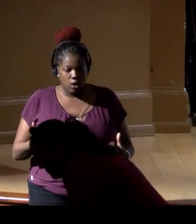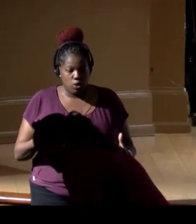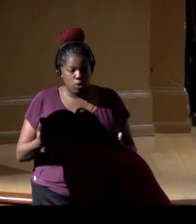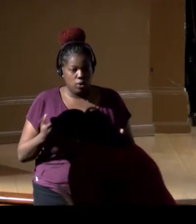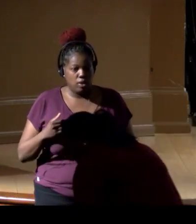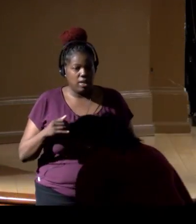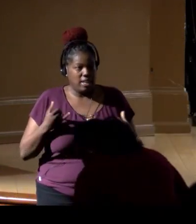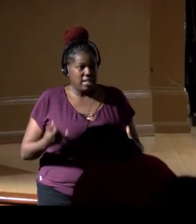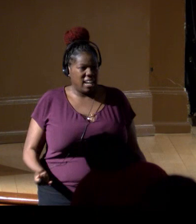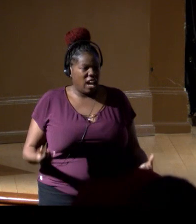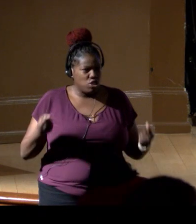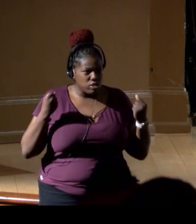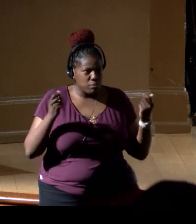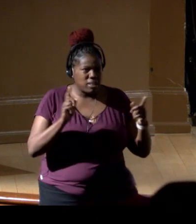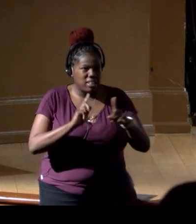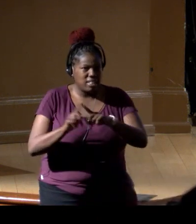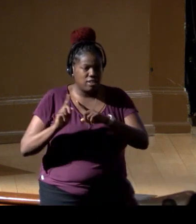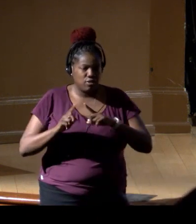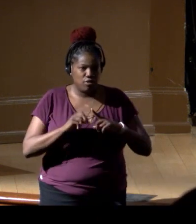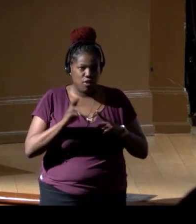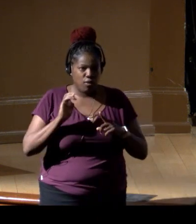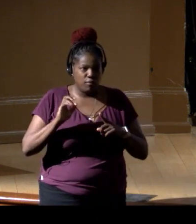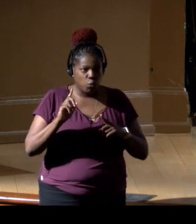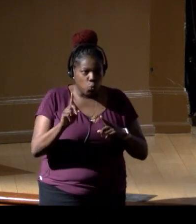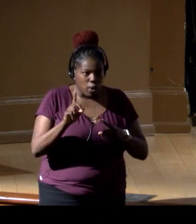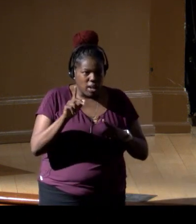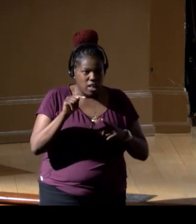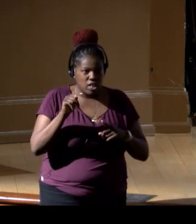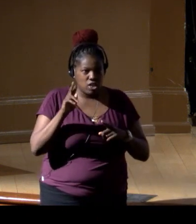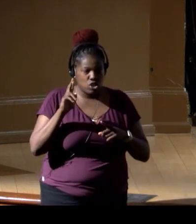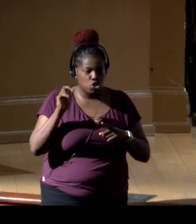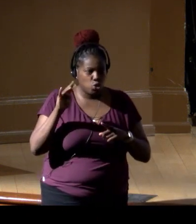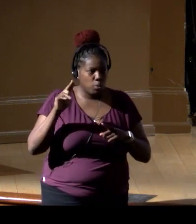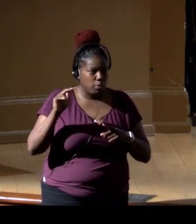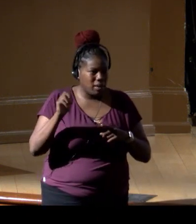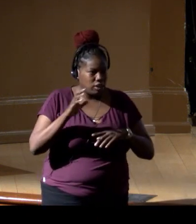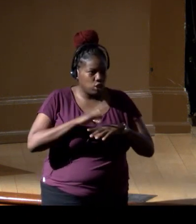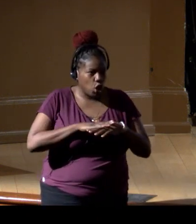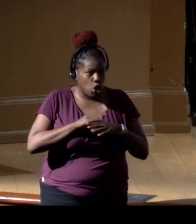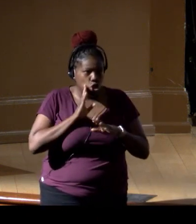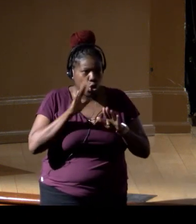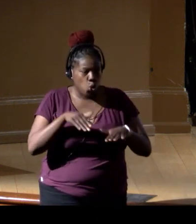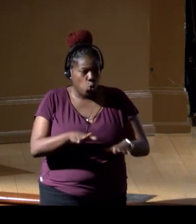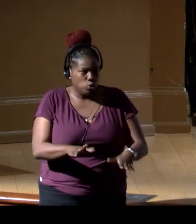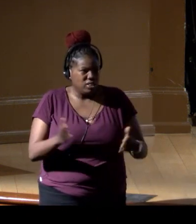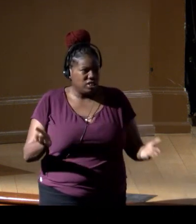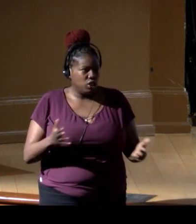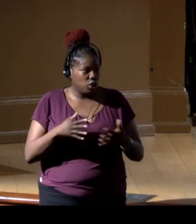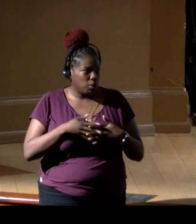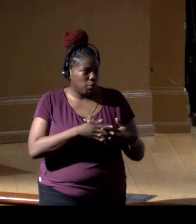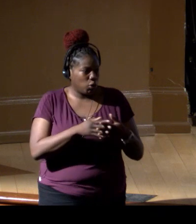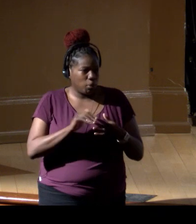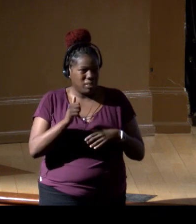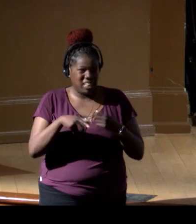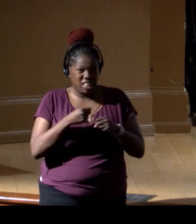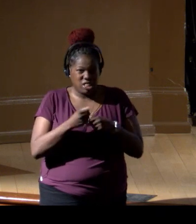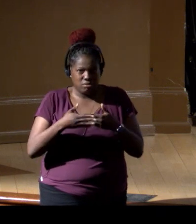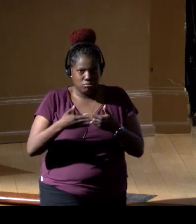now there's a handful of wind turbines out on the ocean, right, in the United States, but in 10 years, there's gonna be thousands.